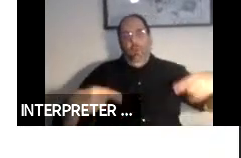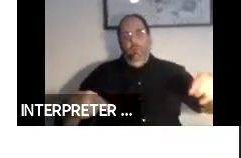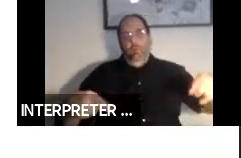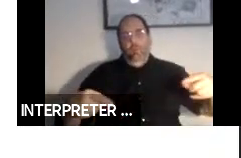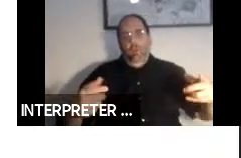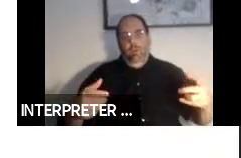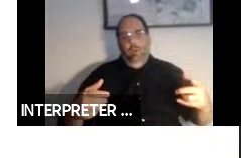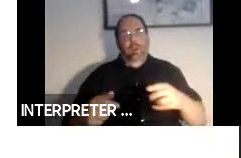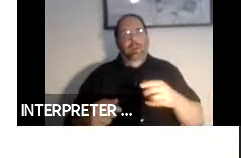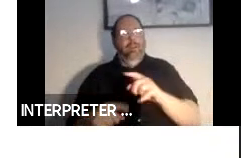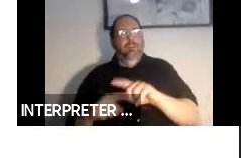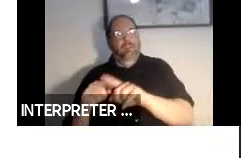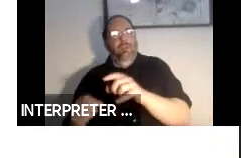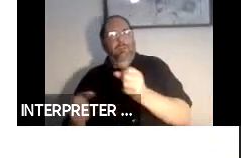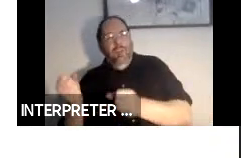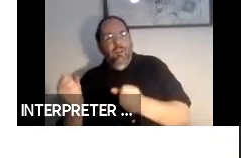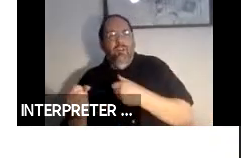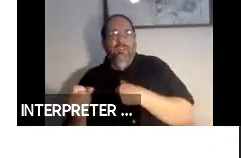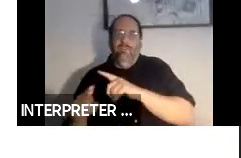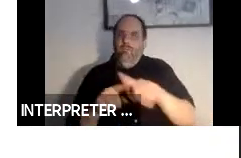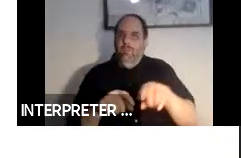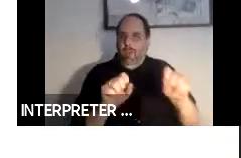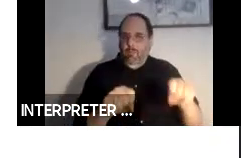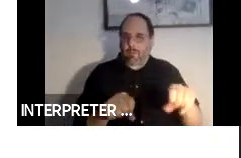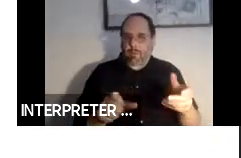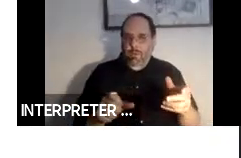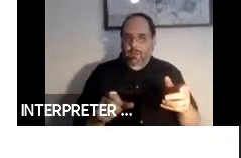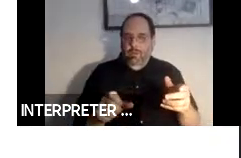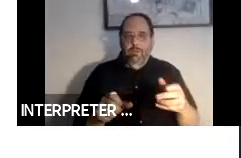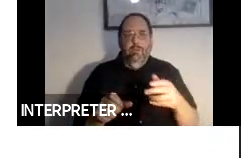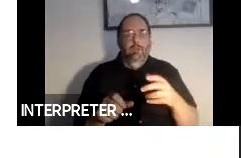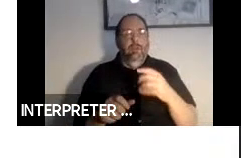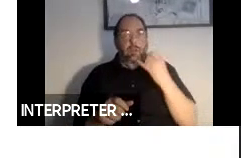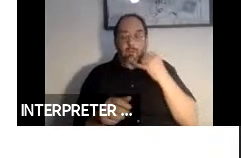When to be a mix of interactions. You want to make sure there is interface that